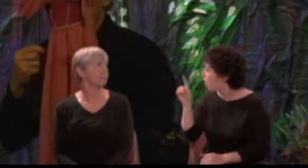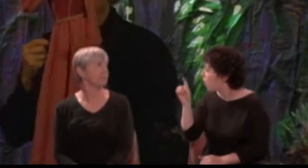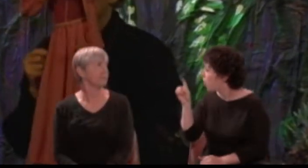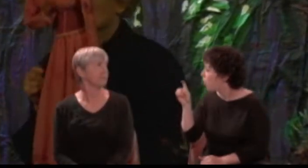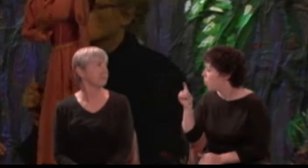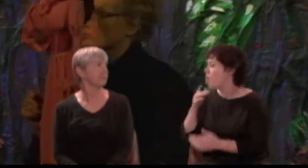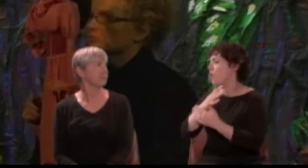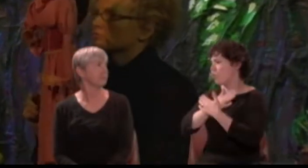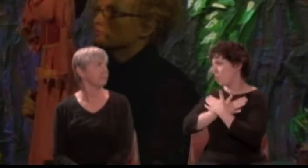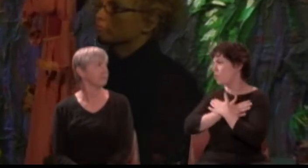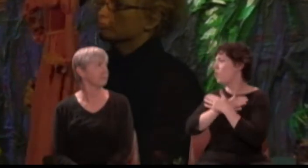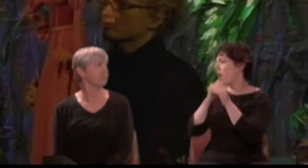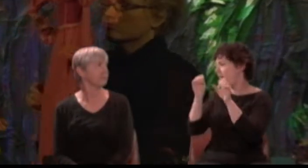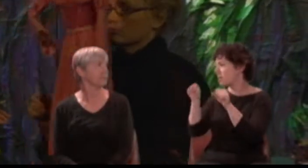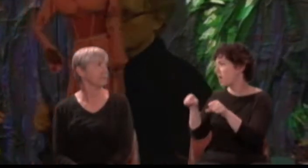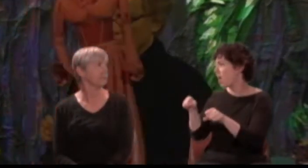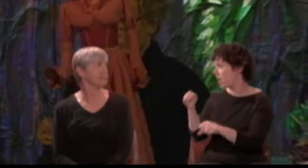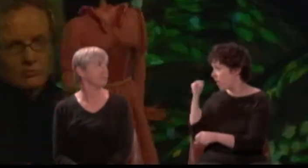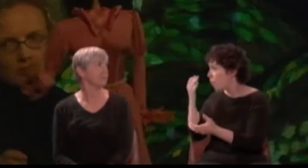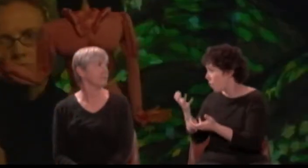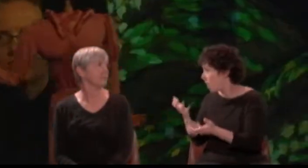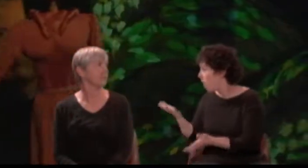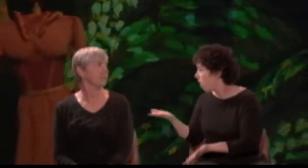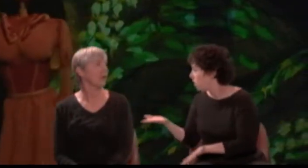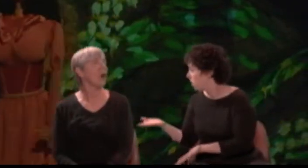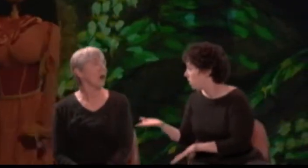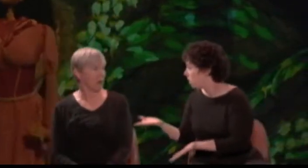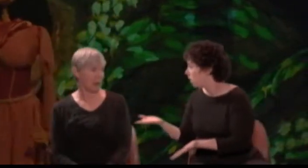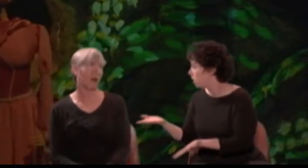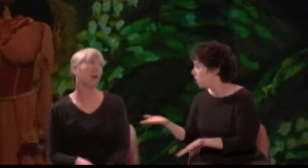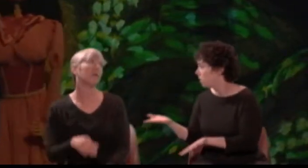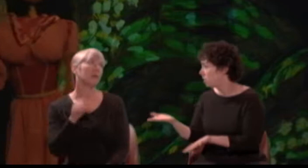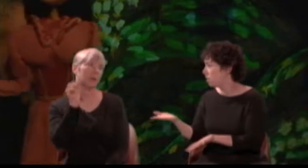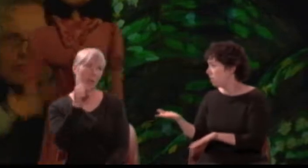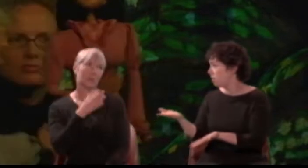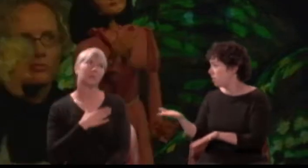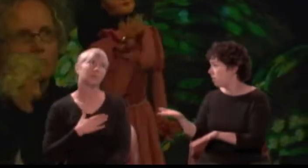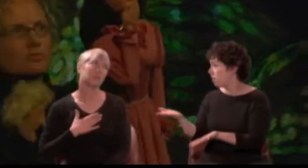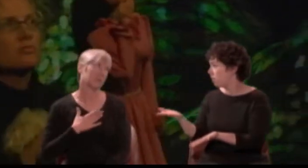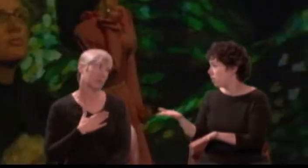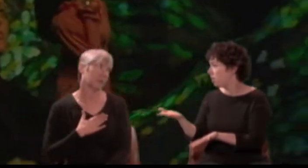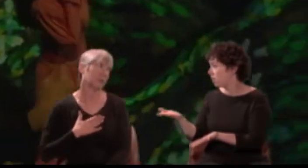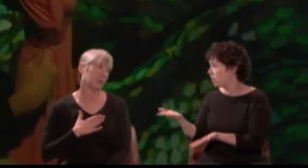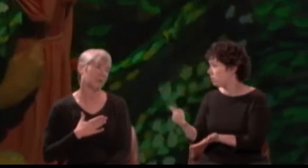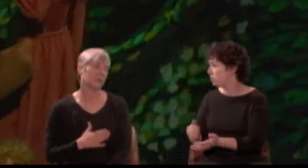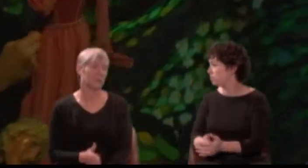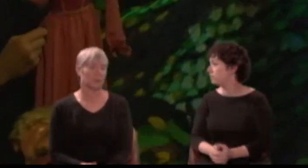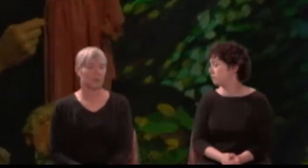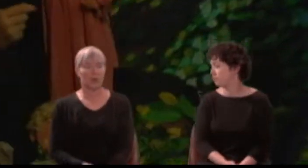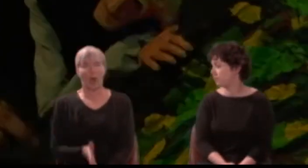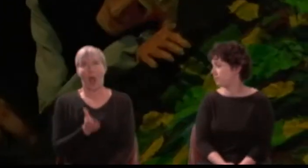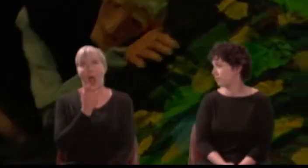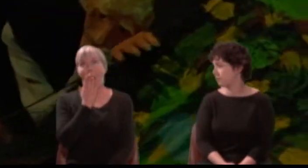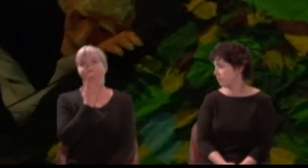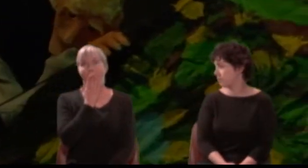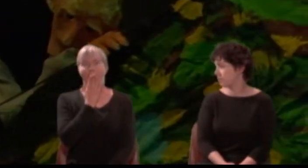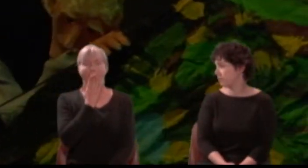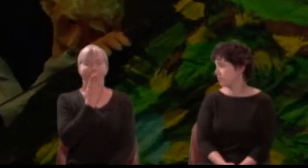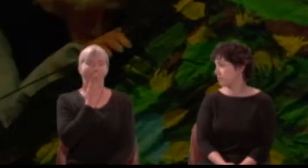We'll rest here, Hermia, if you think it good. Hermia: Be it so, Lysander. [Yawning sound and laugh]